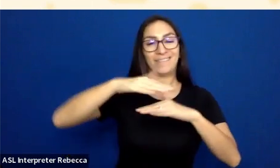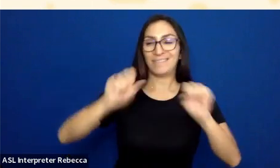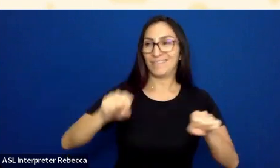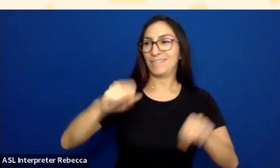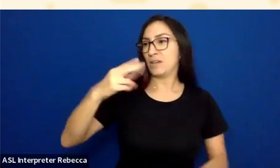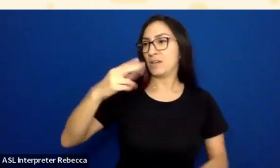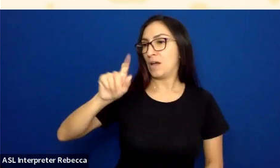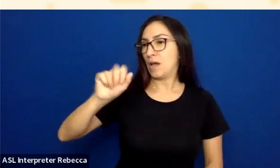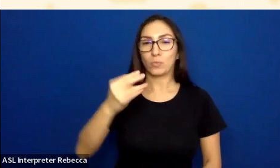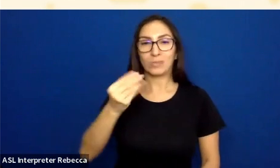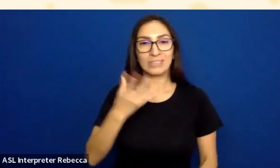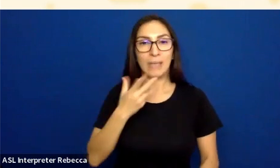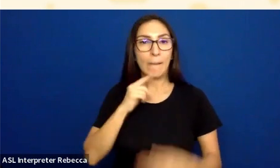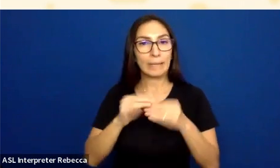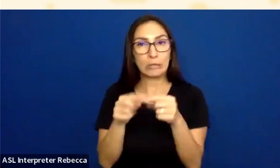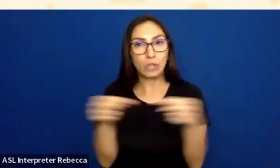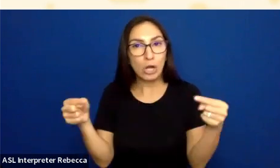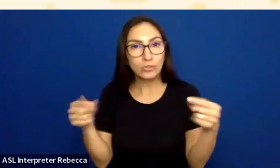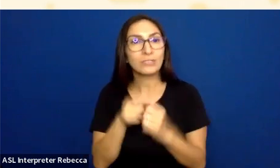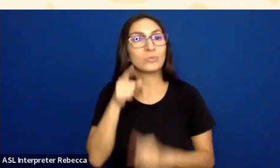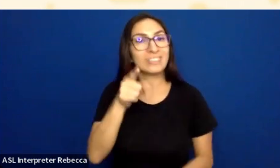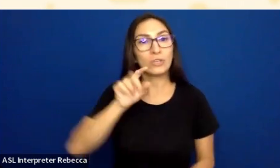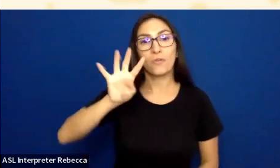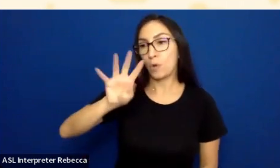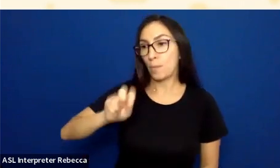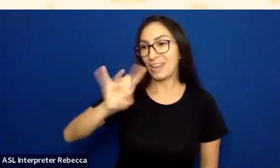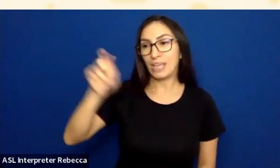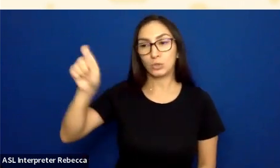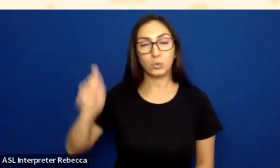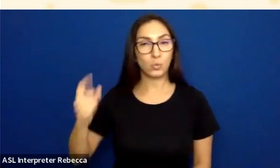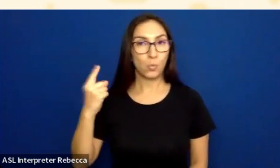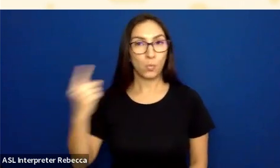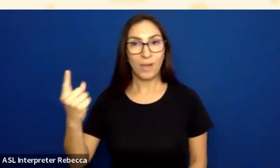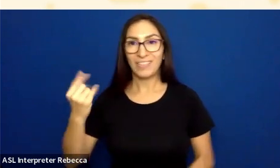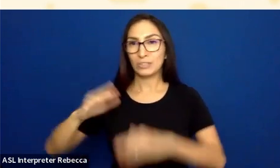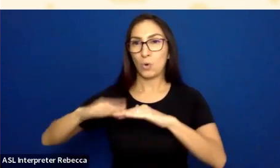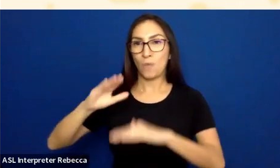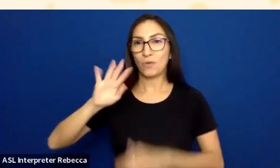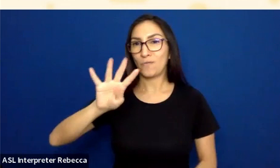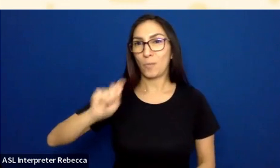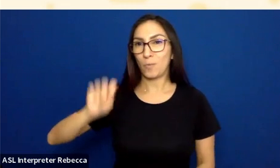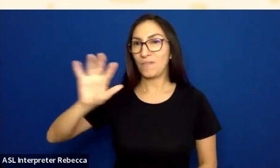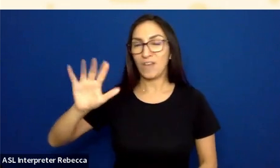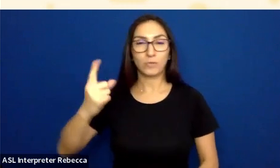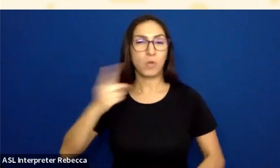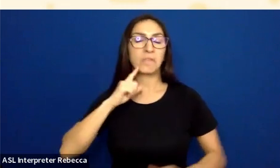which in this case is 4.8 to 1. So it's over that 4.5 to 1 requirement in its default state.